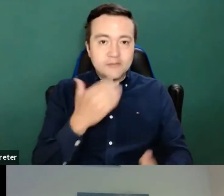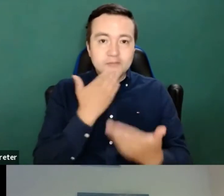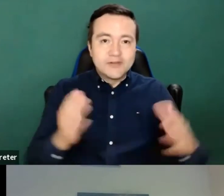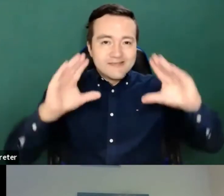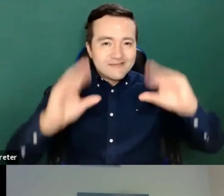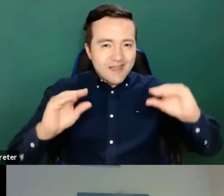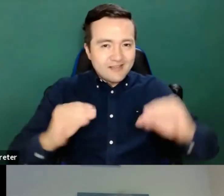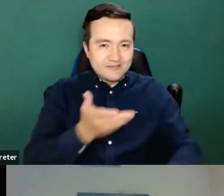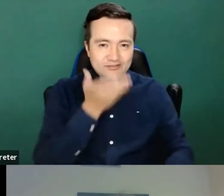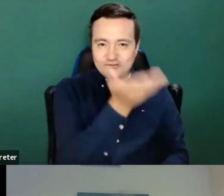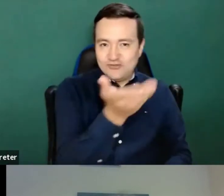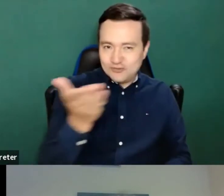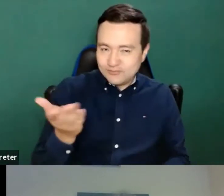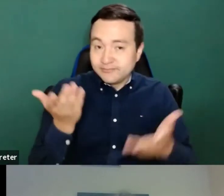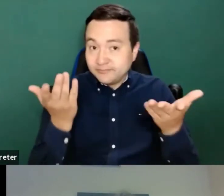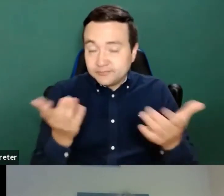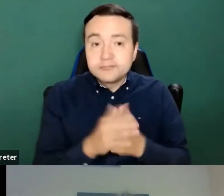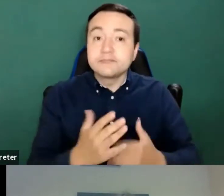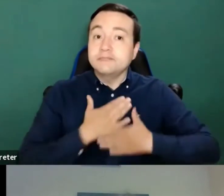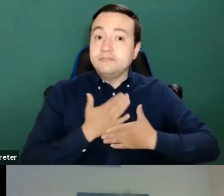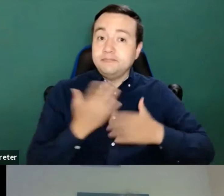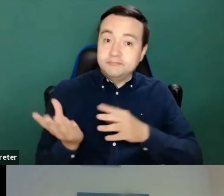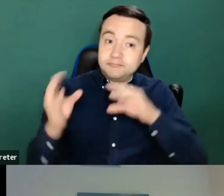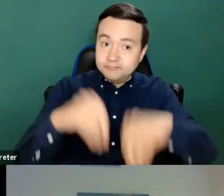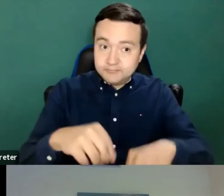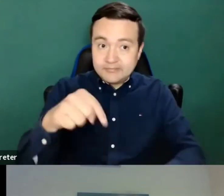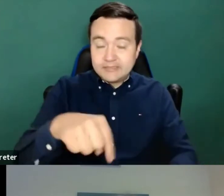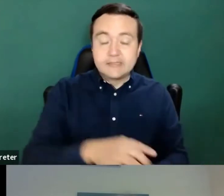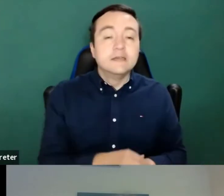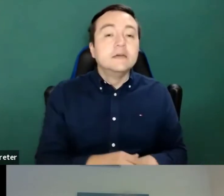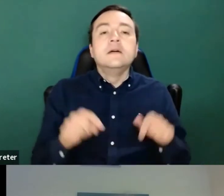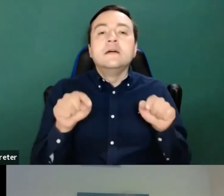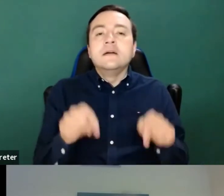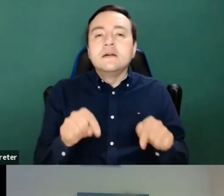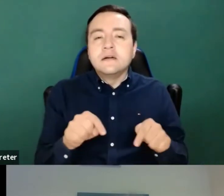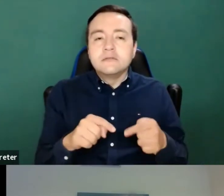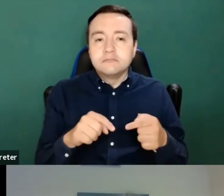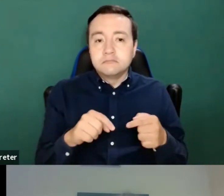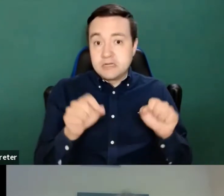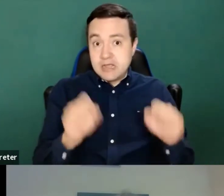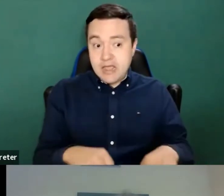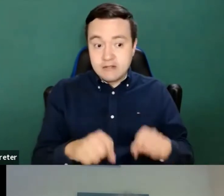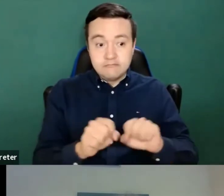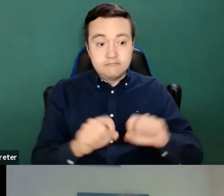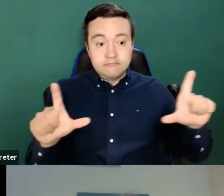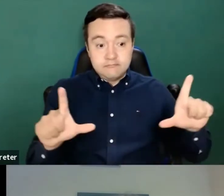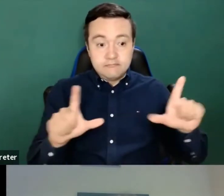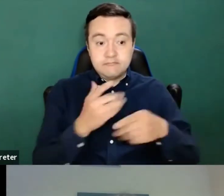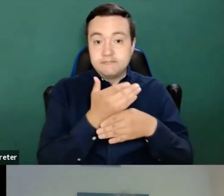It's a great day and important day. And there won't be any hearing screen with my presentation.